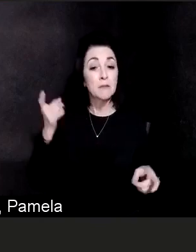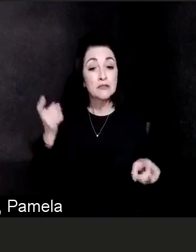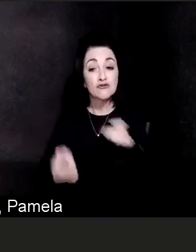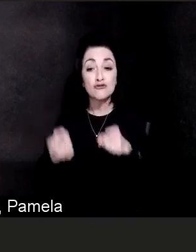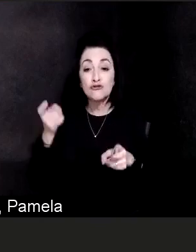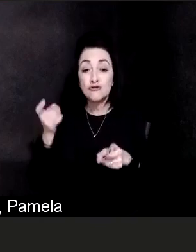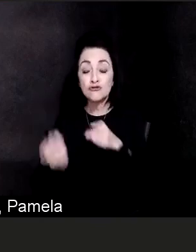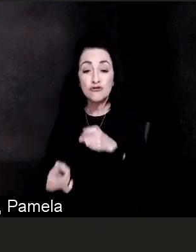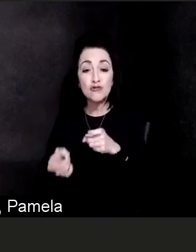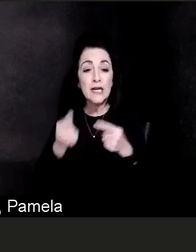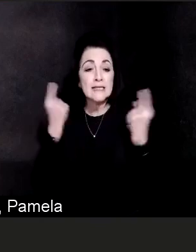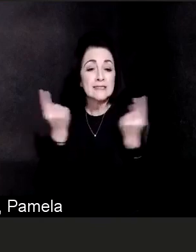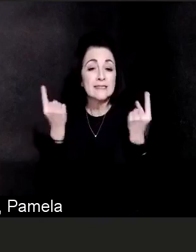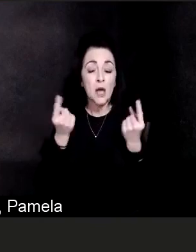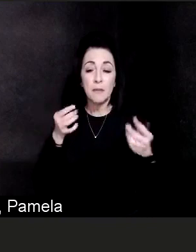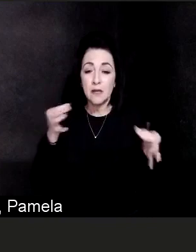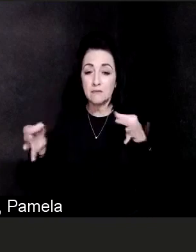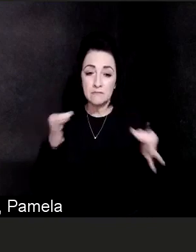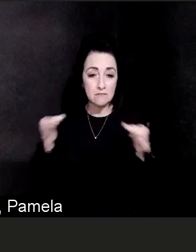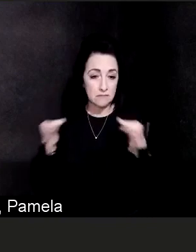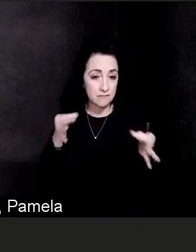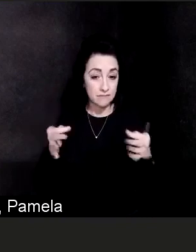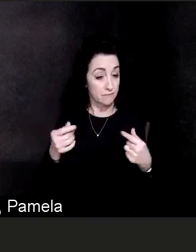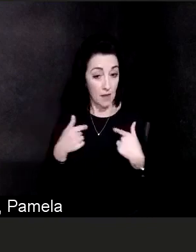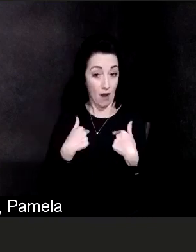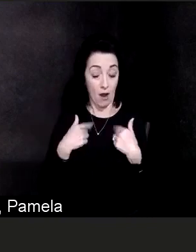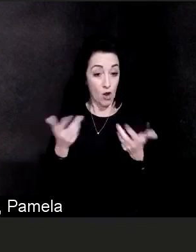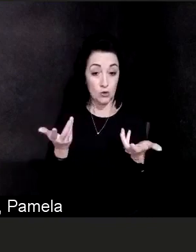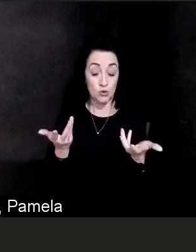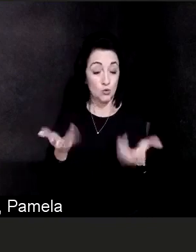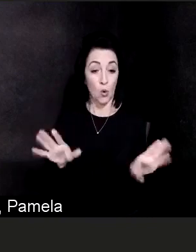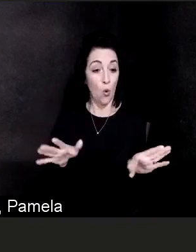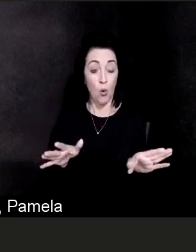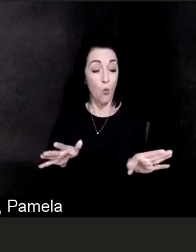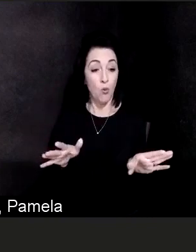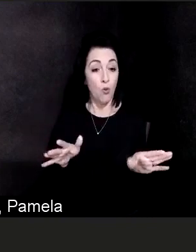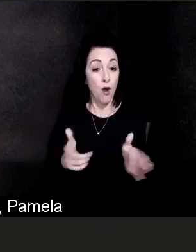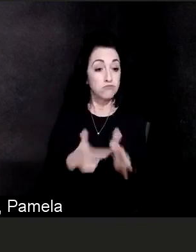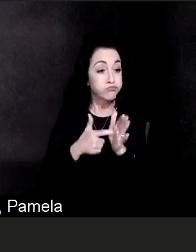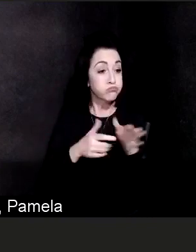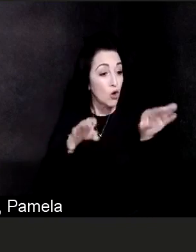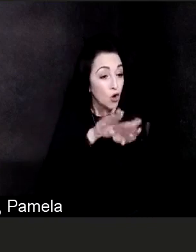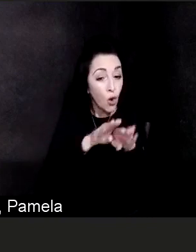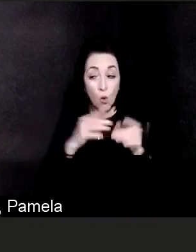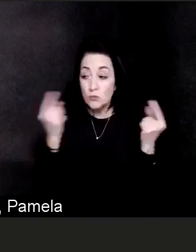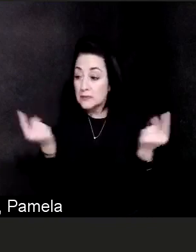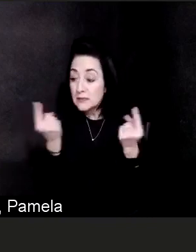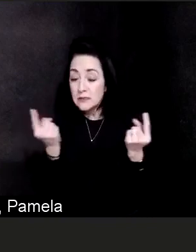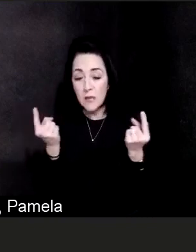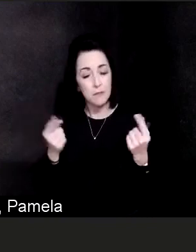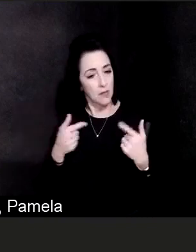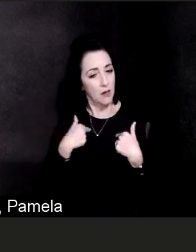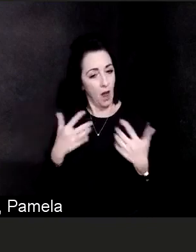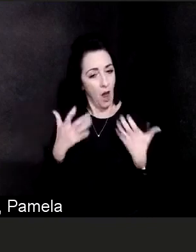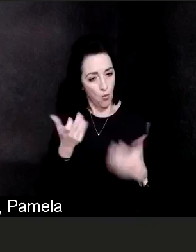I don't want to do that, but I also wanna make sure that the care we deliver is safe and of high quality,